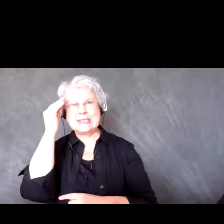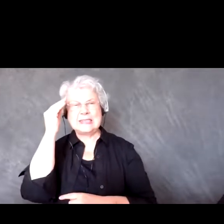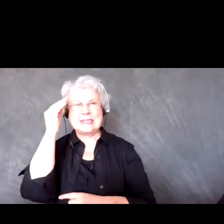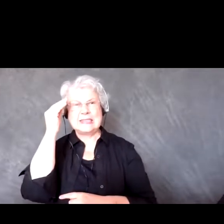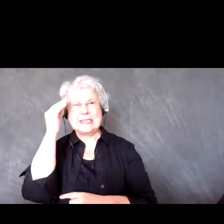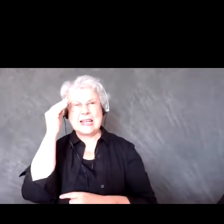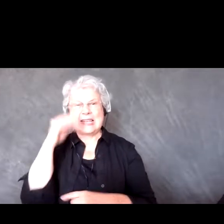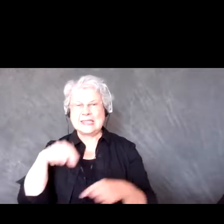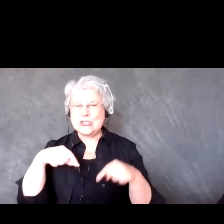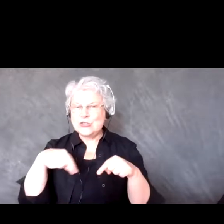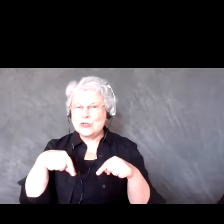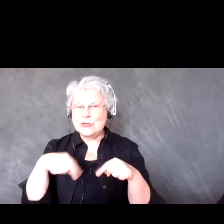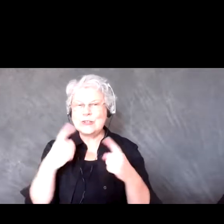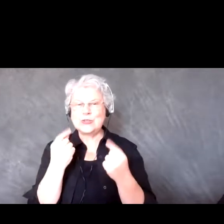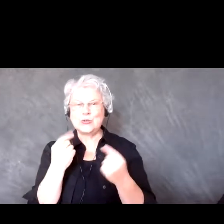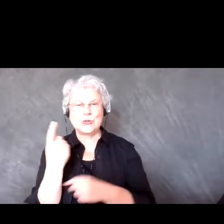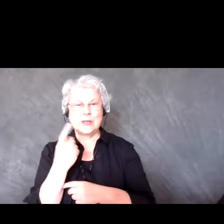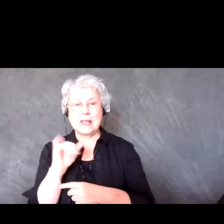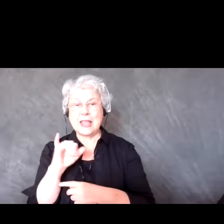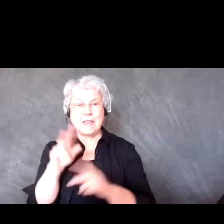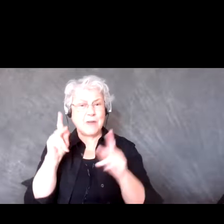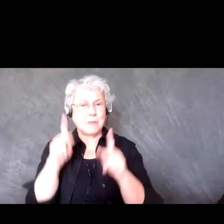nervous to do something and if someone can't participate, and maybe they would feel a little